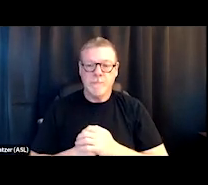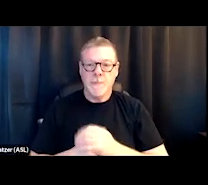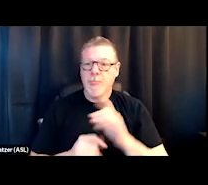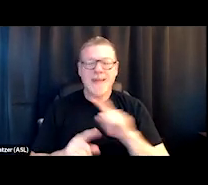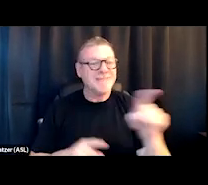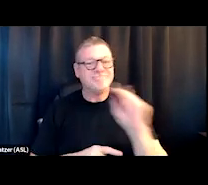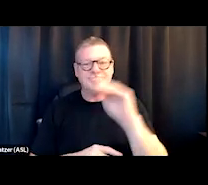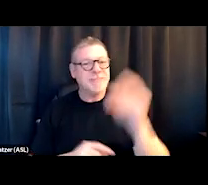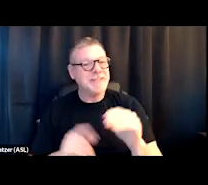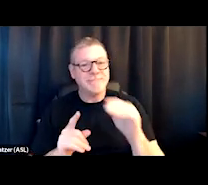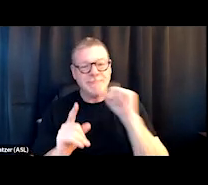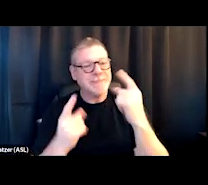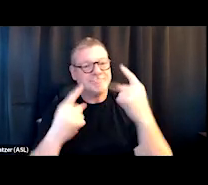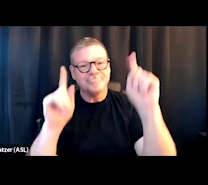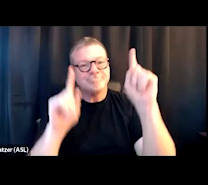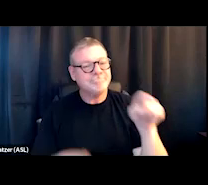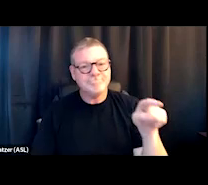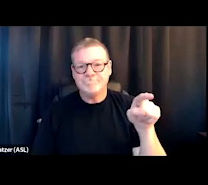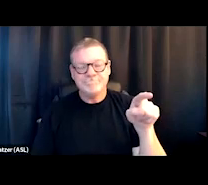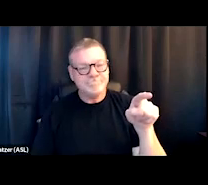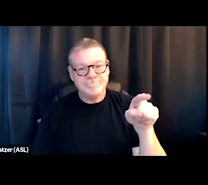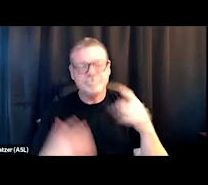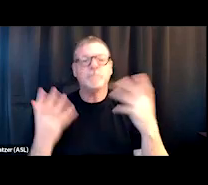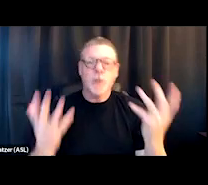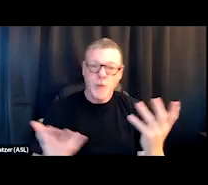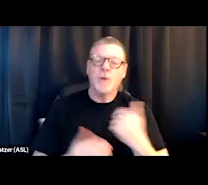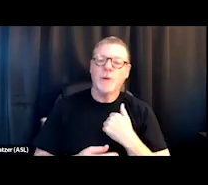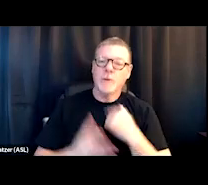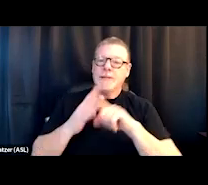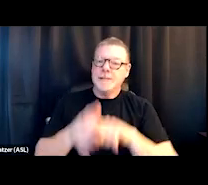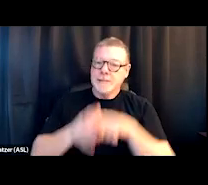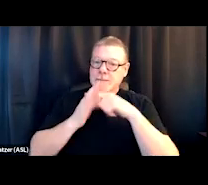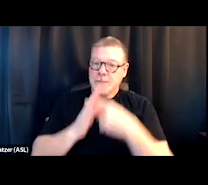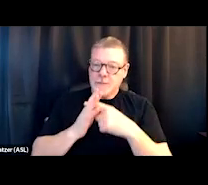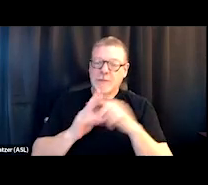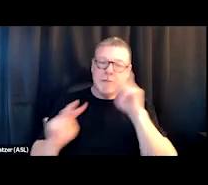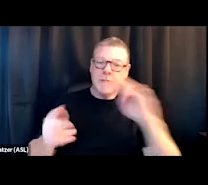that they were interested in seeing. And so we began looking at a potential partnership,